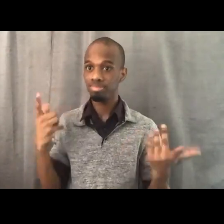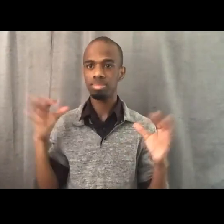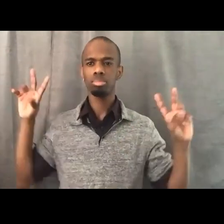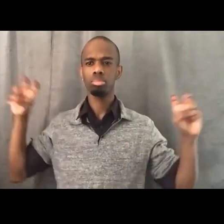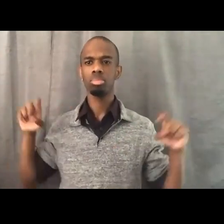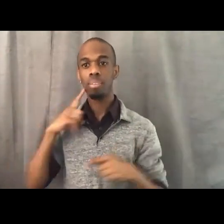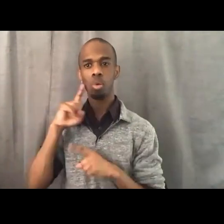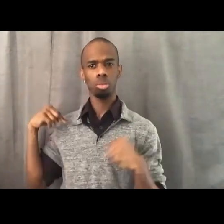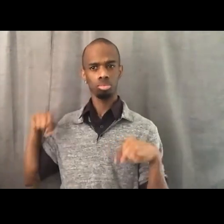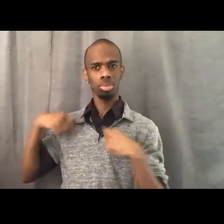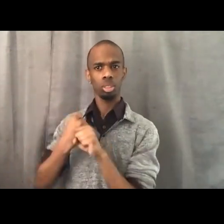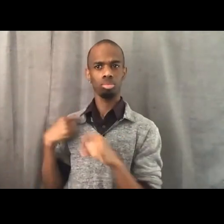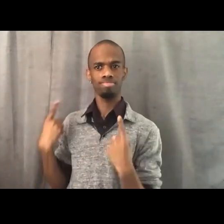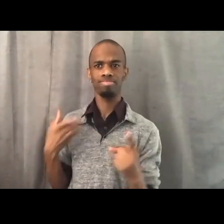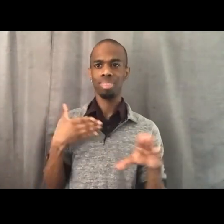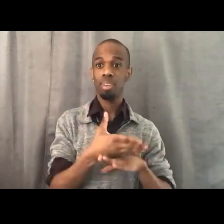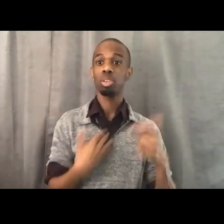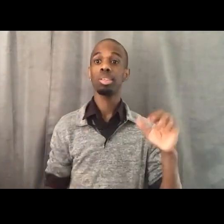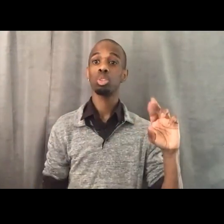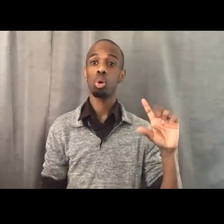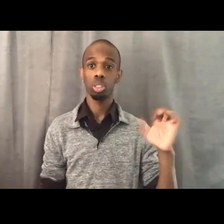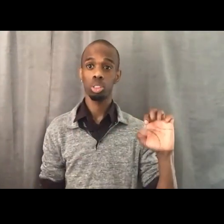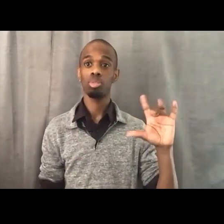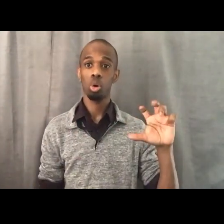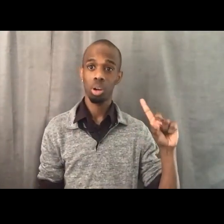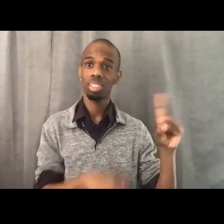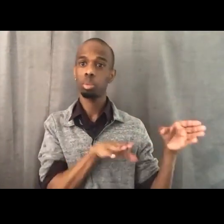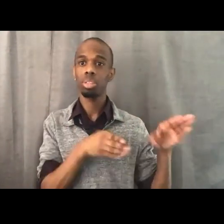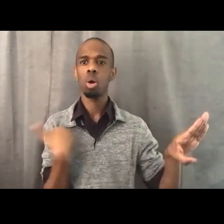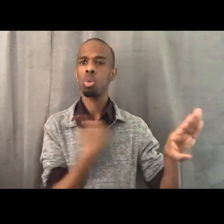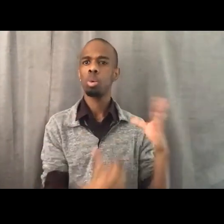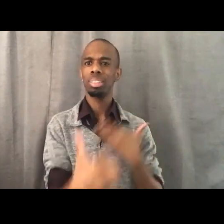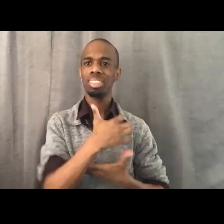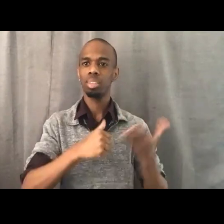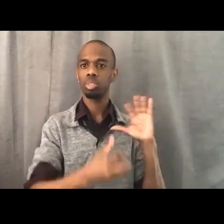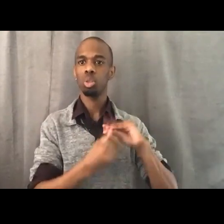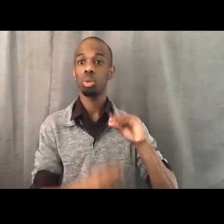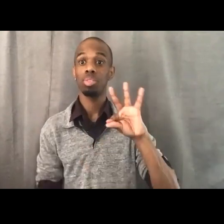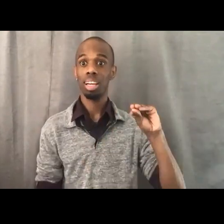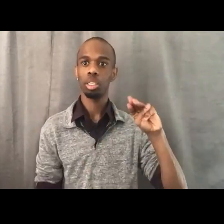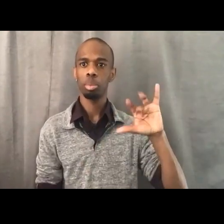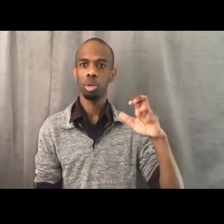after George Floyd was murdered we received a $90 million in donations.